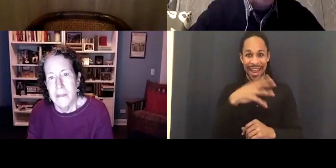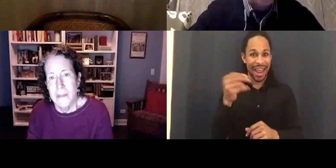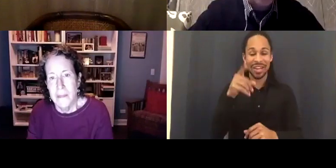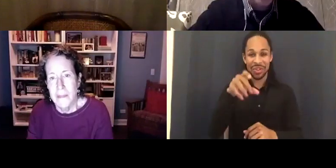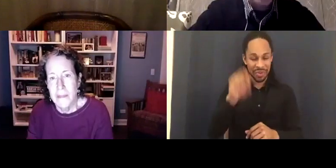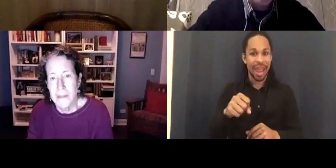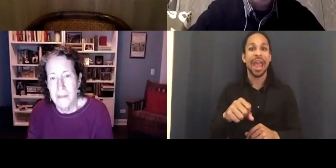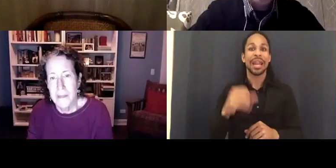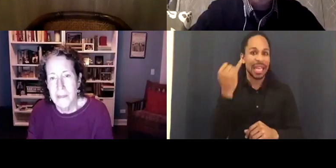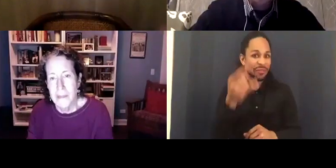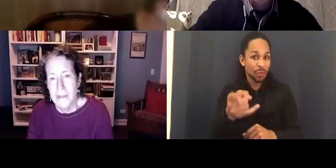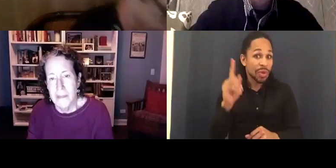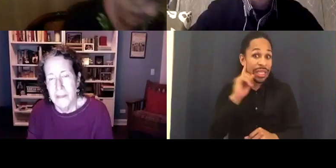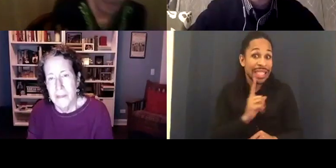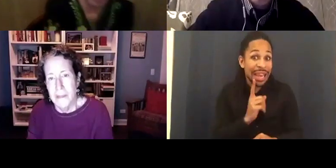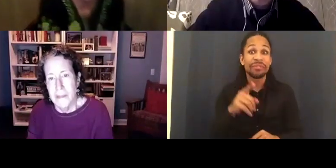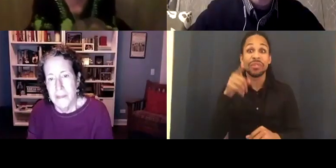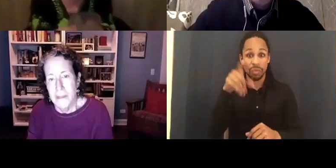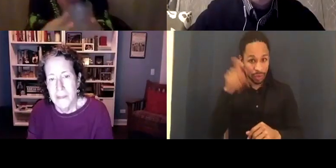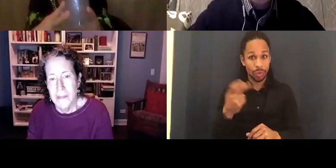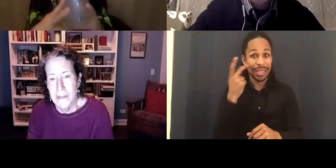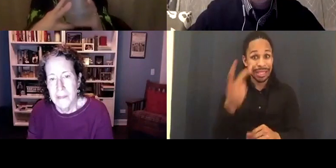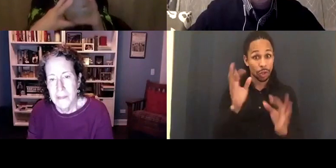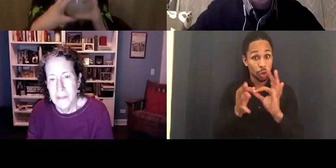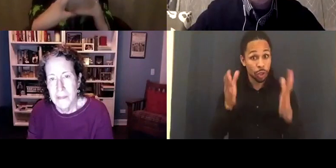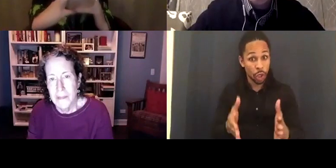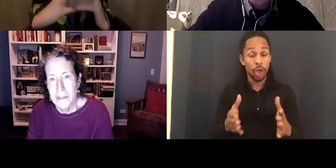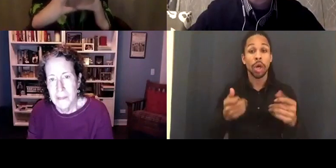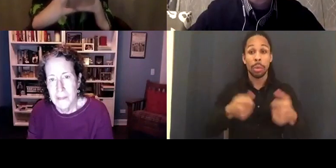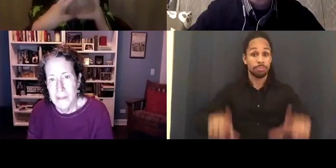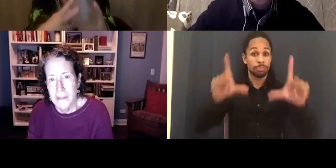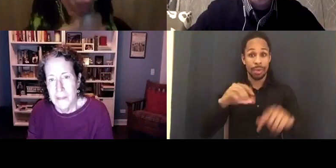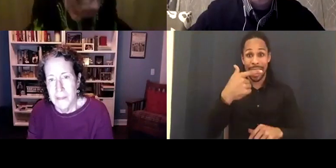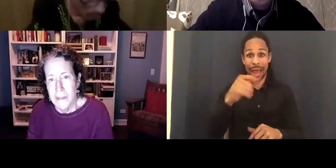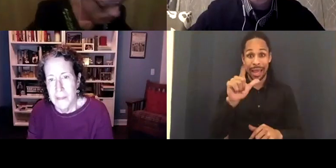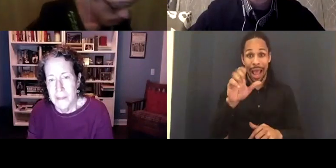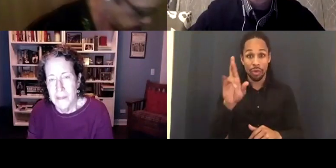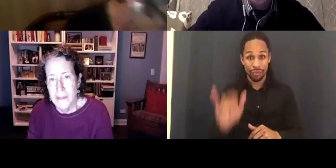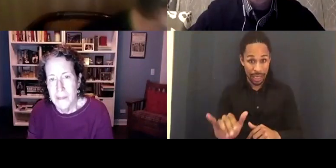you're not distracted by your emails. You have the Q & A button and I'll start telling you a little bit about some functions.